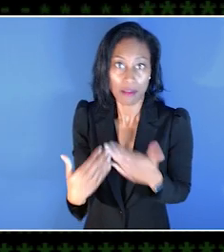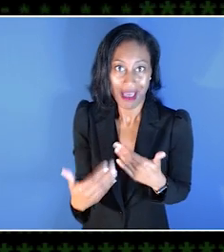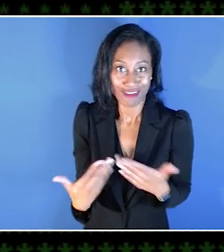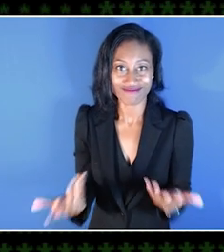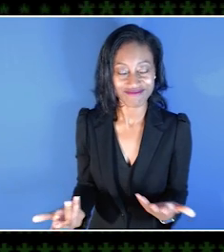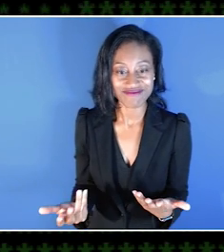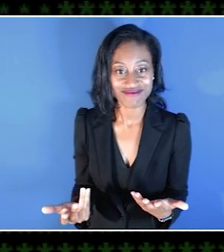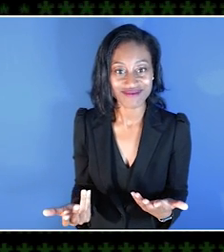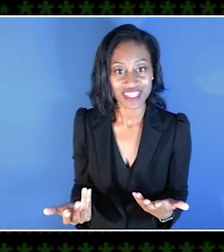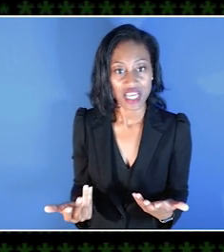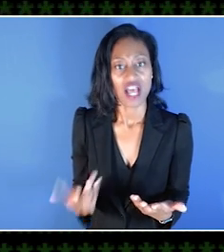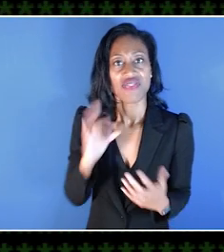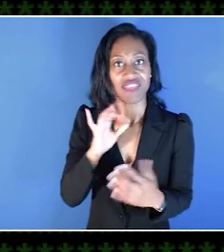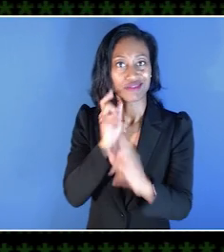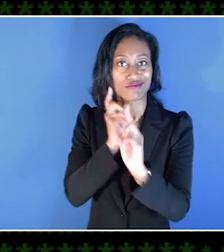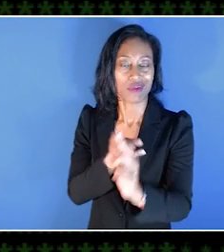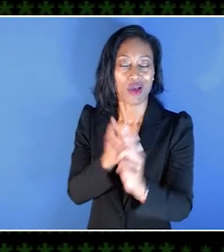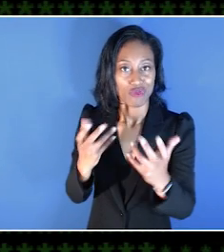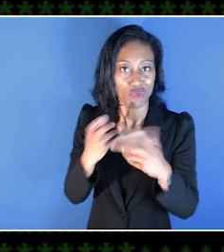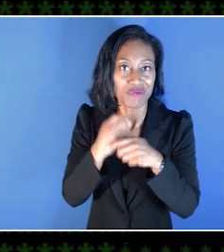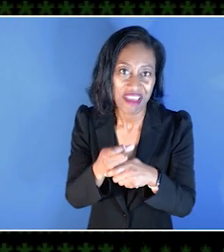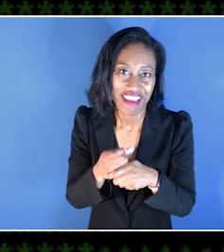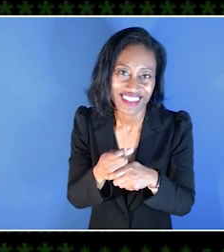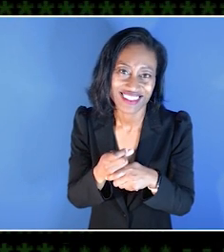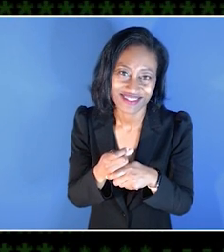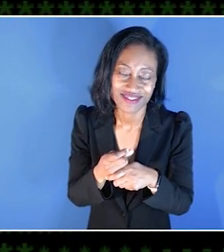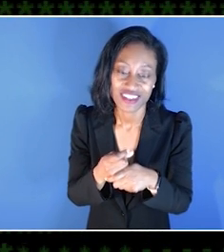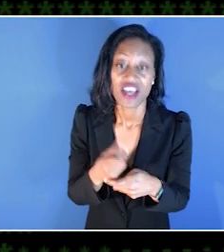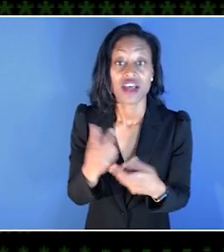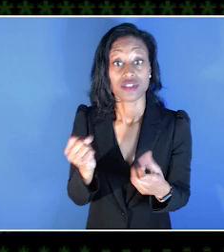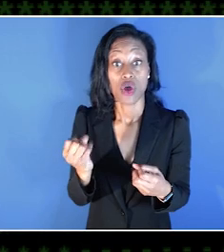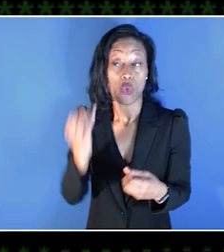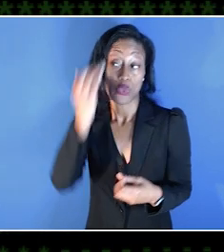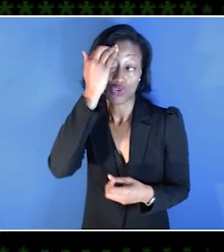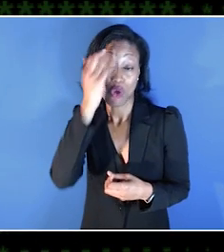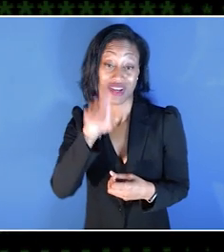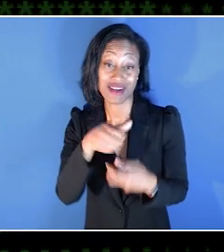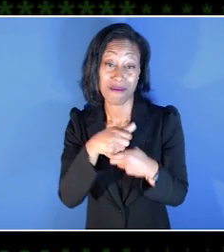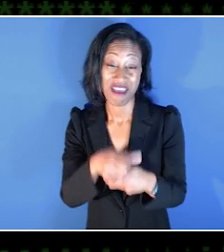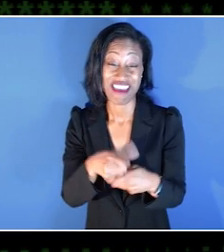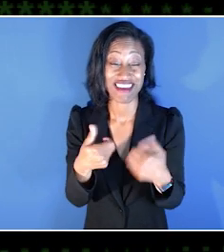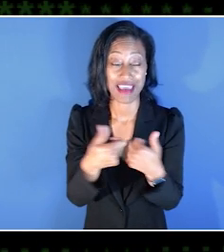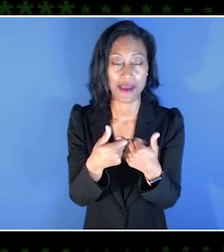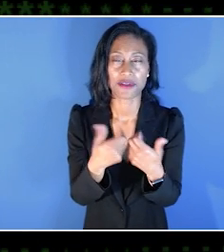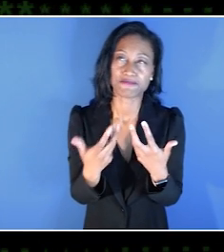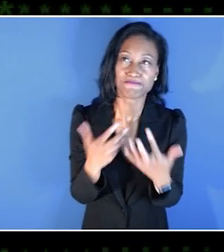It's like, I call that the core thing that we wanted to create. So we know that we needed to make a game that really